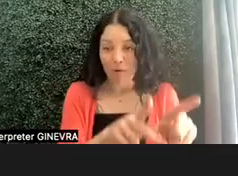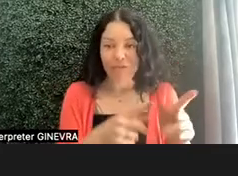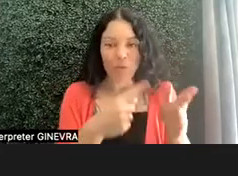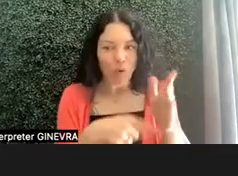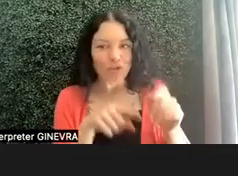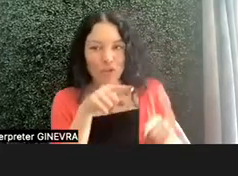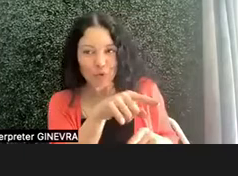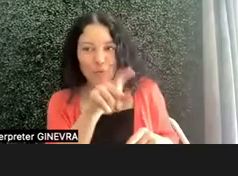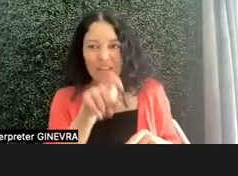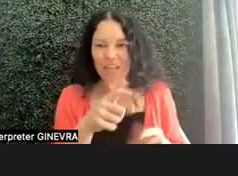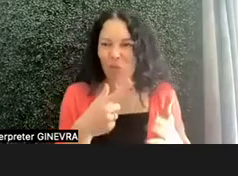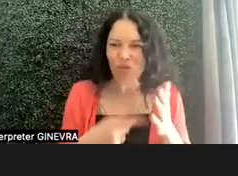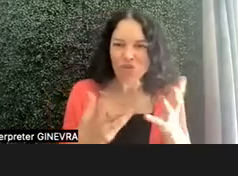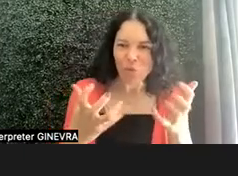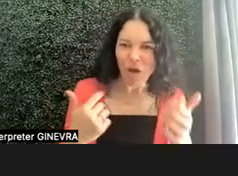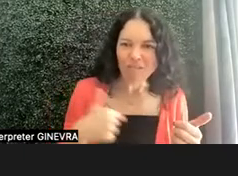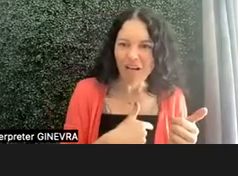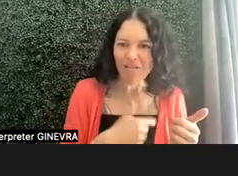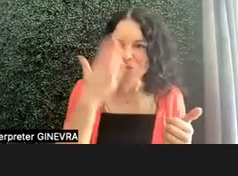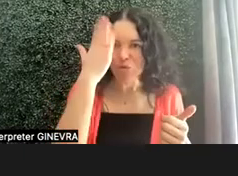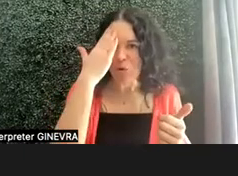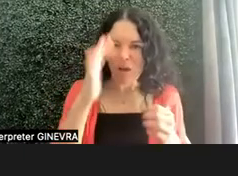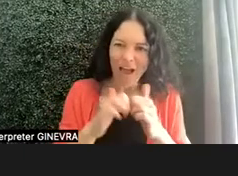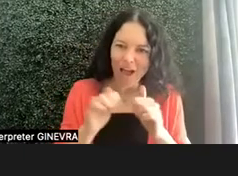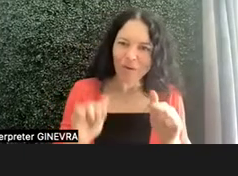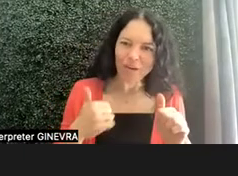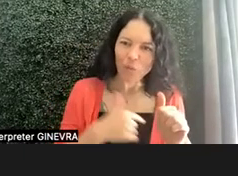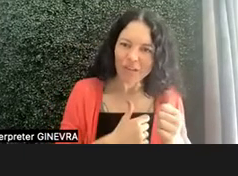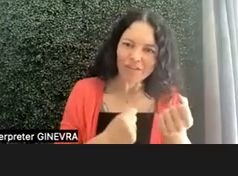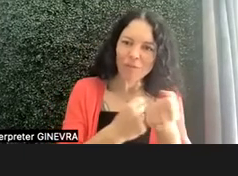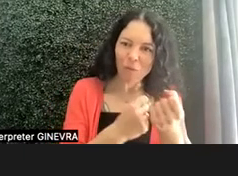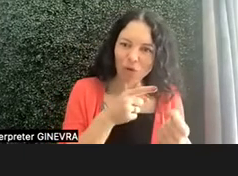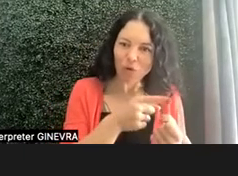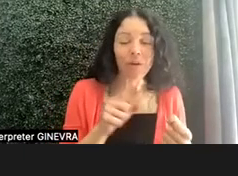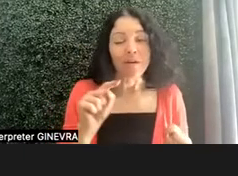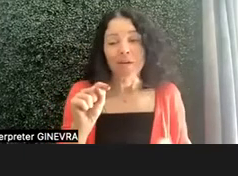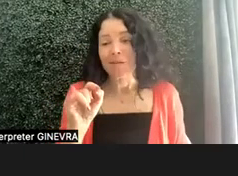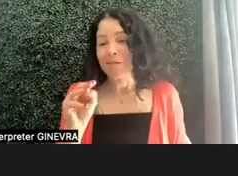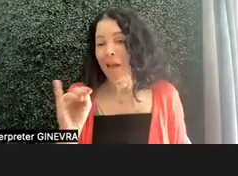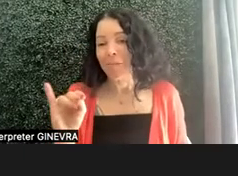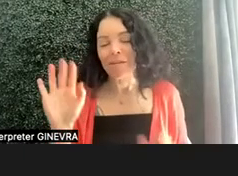What would you like us to know? How can we support you? And Tami does a fantastic job of that before camp